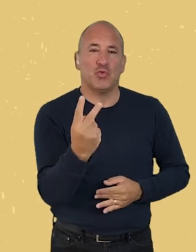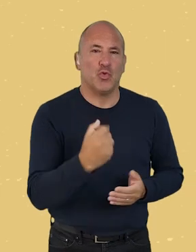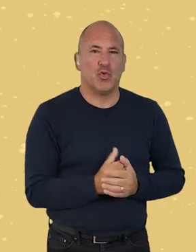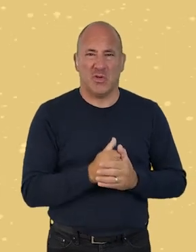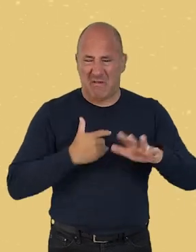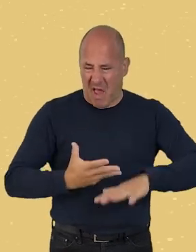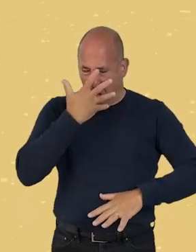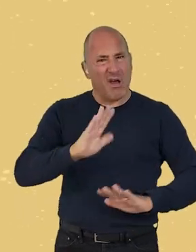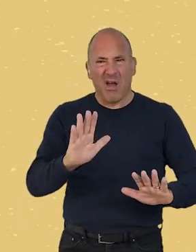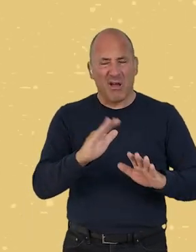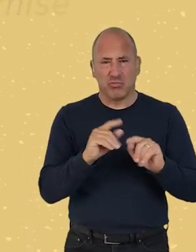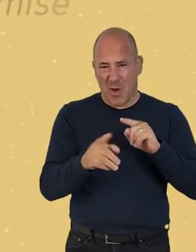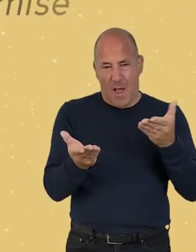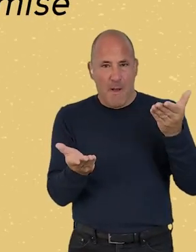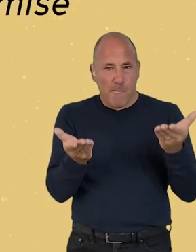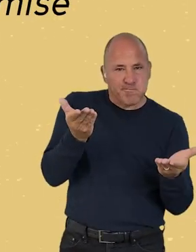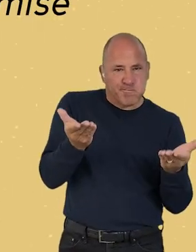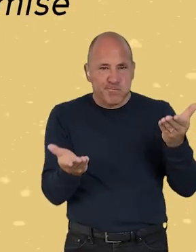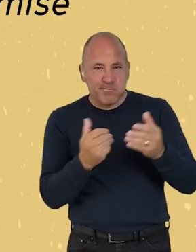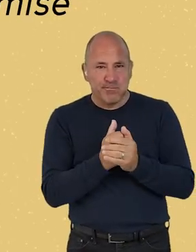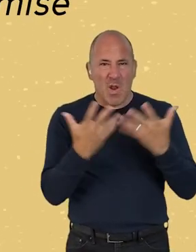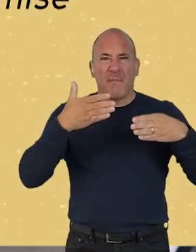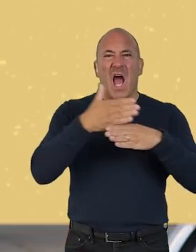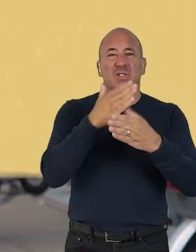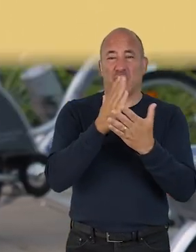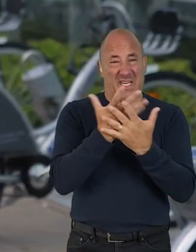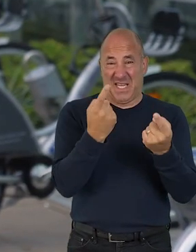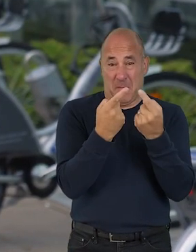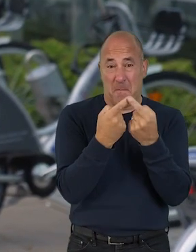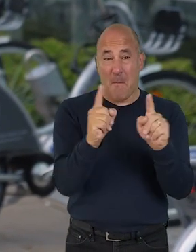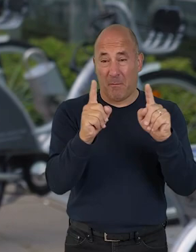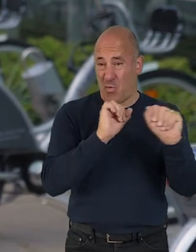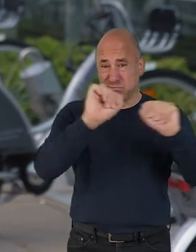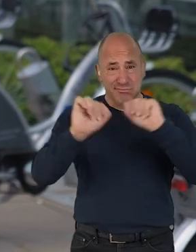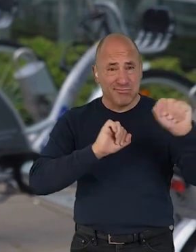2. No shame, it's all about compromise. Climate action looks different for different people,